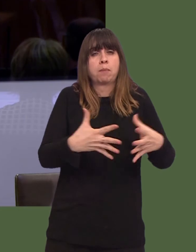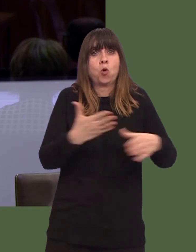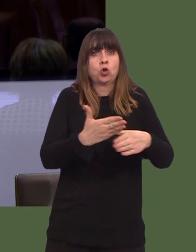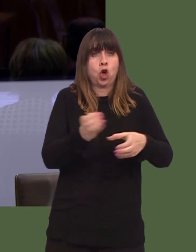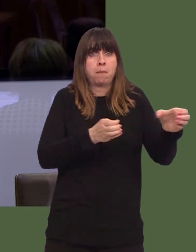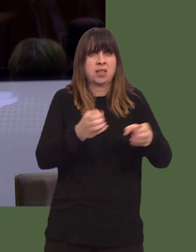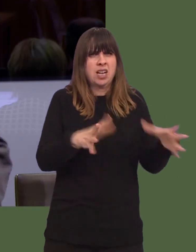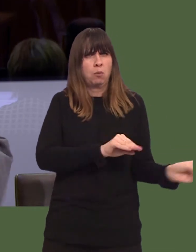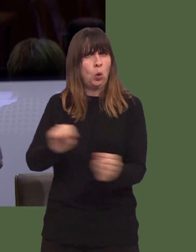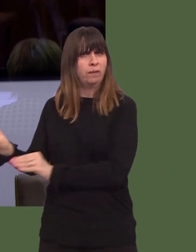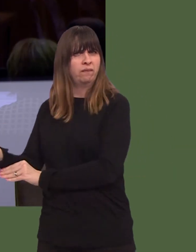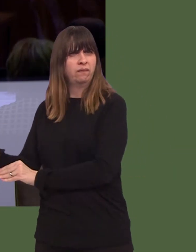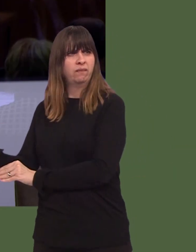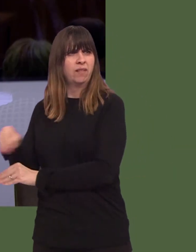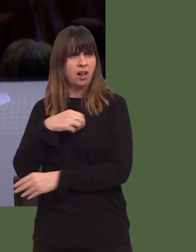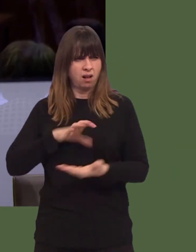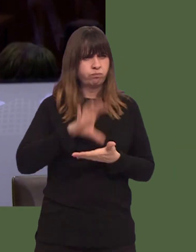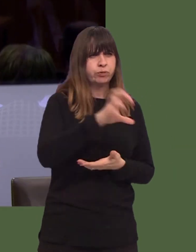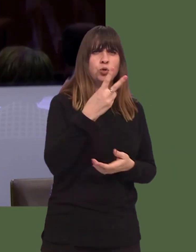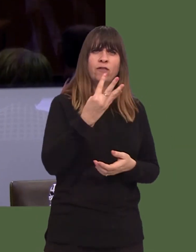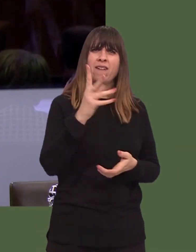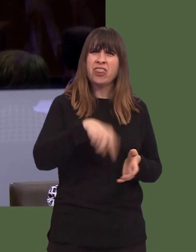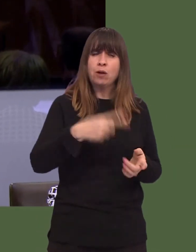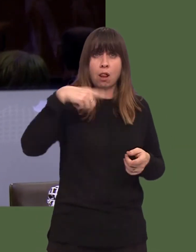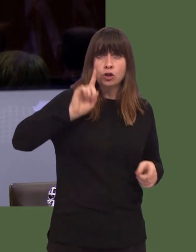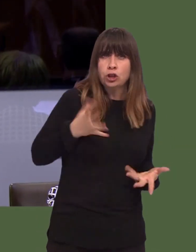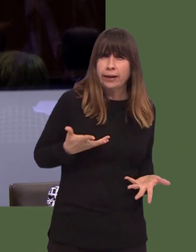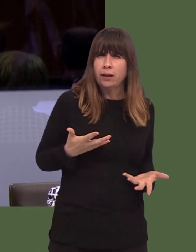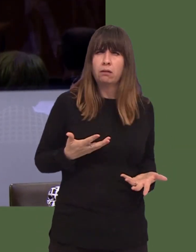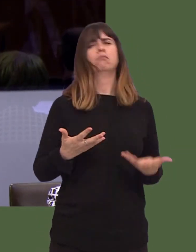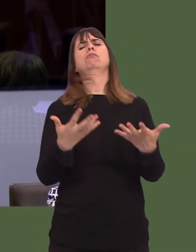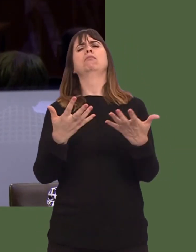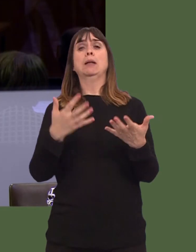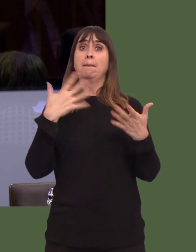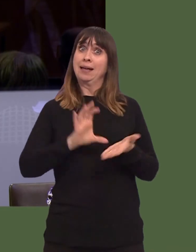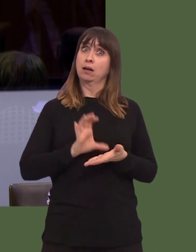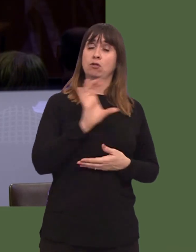hub last year. Mohammad Asghar: Will the First Minister advise us what conditions applied to these grants